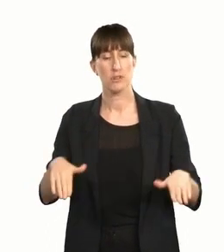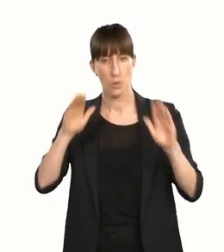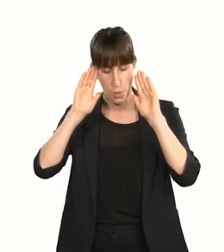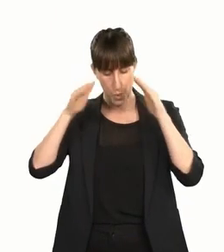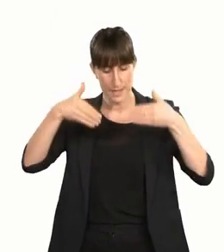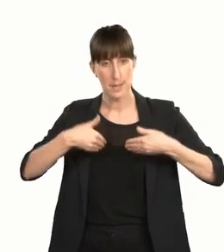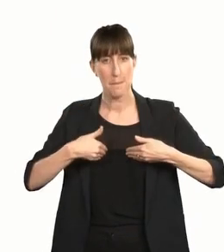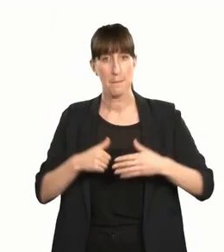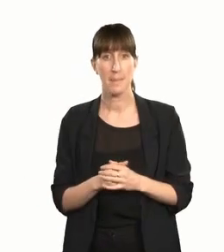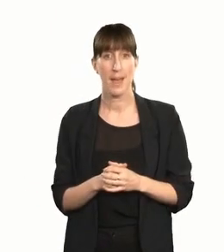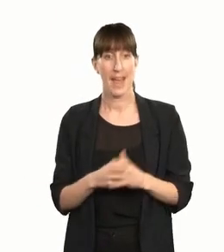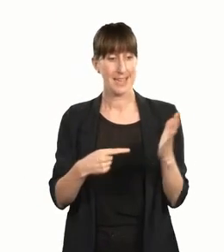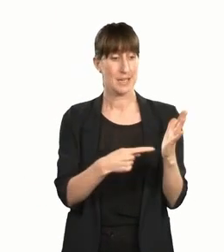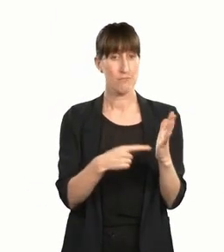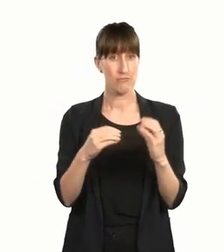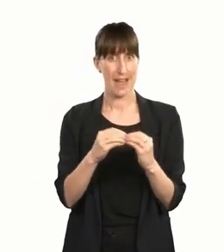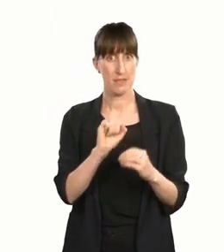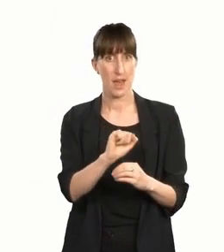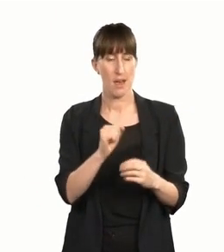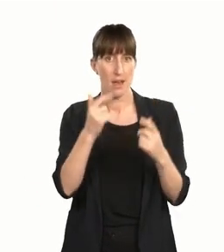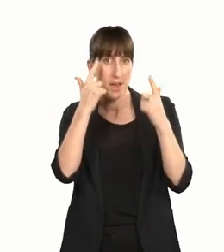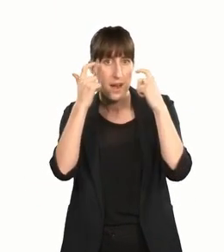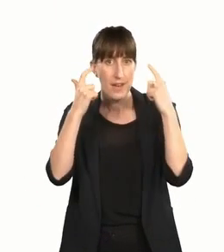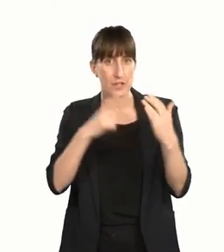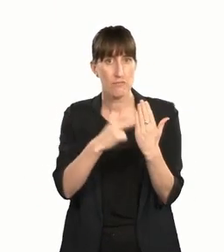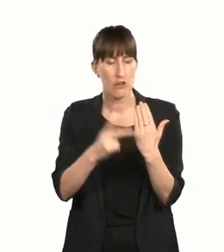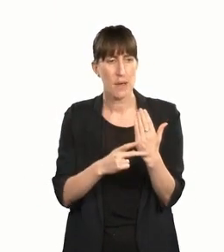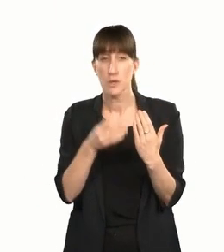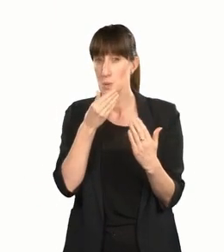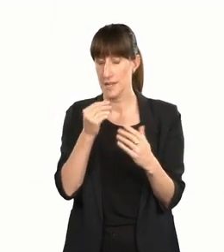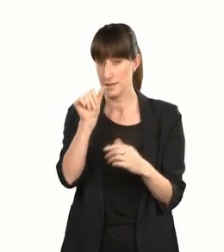And thanks to Tim Bray's innovative programming and use of technology,